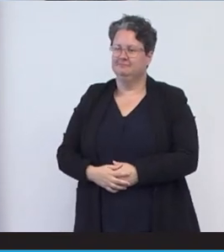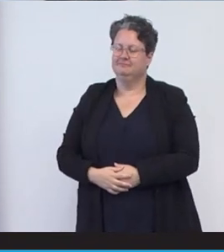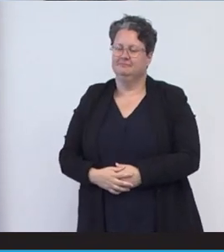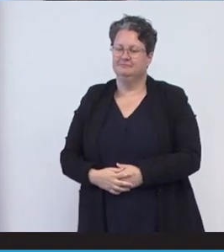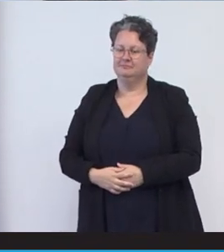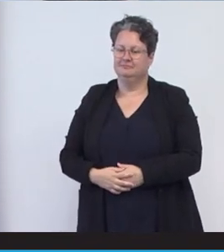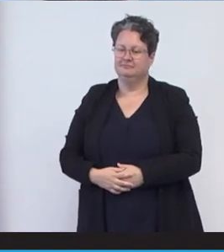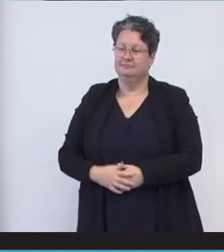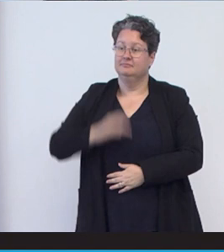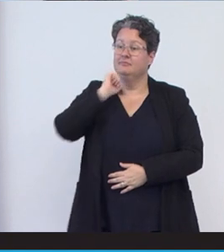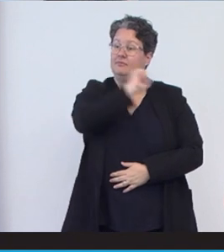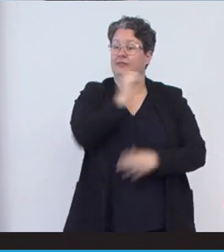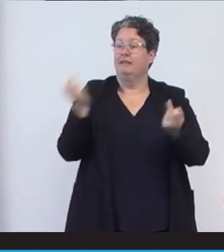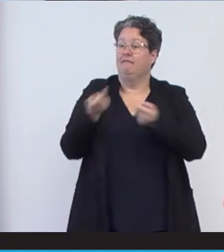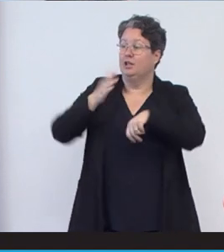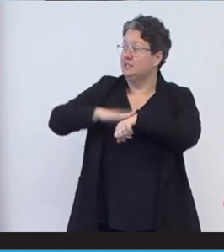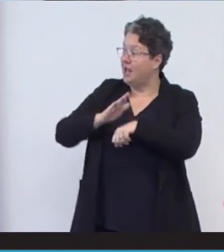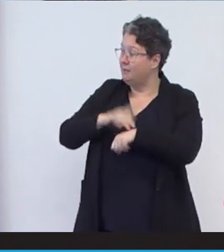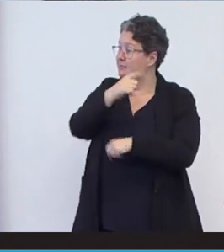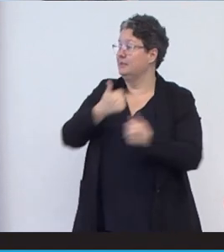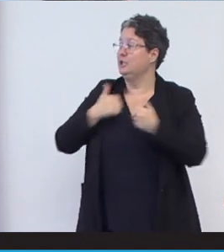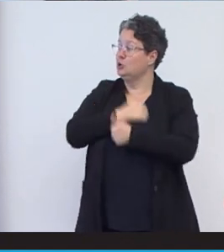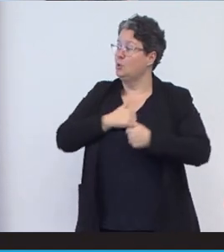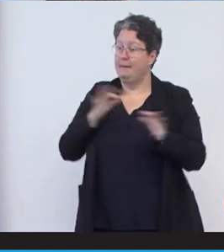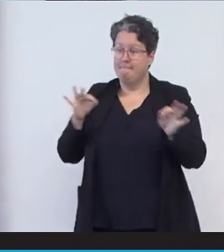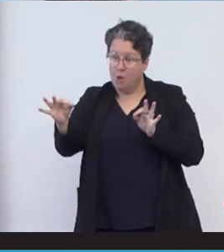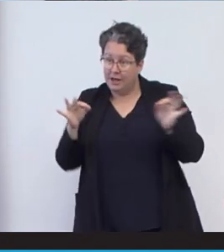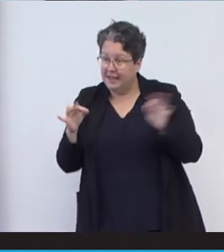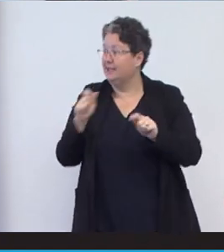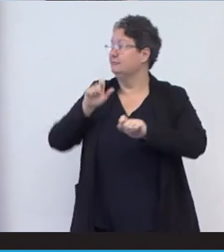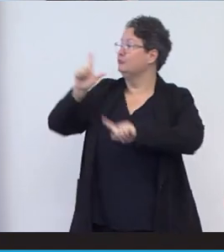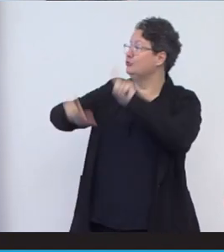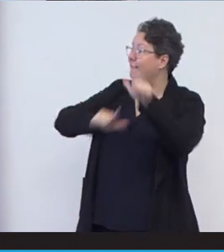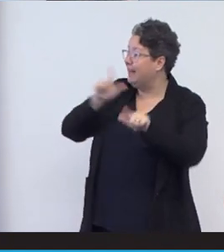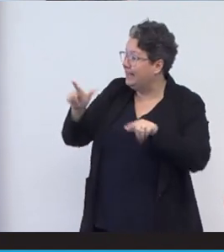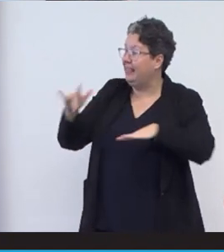In her spare time. Emma enjoys modeling, traveling, going to the theater and enjoying